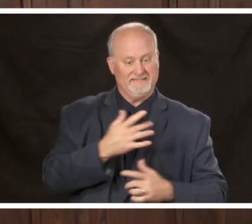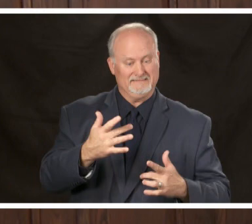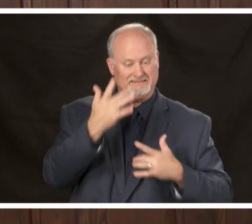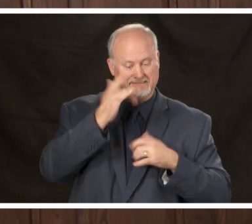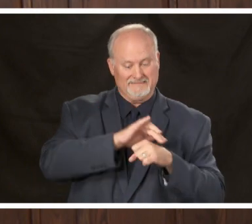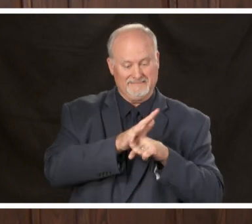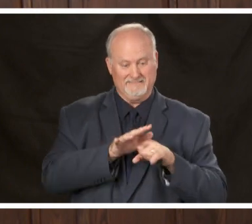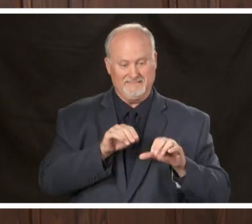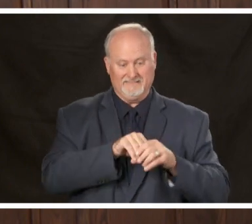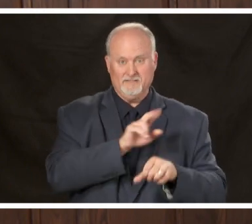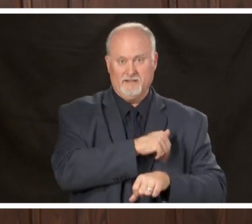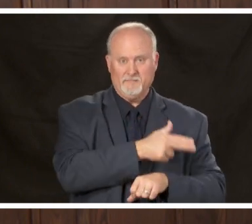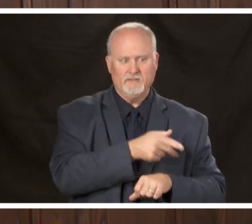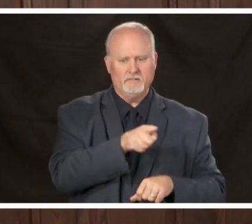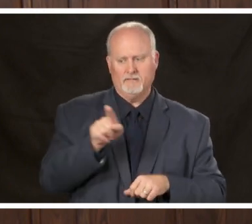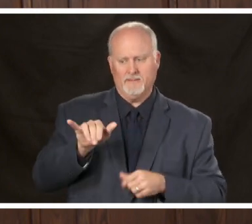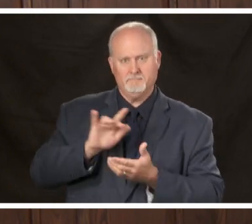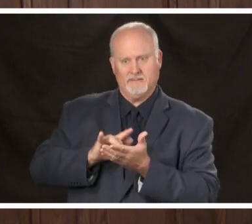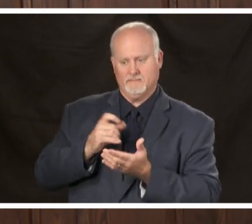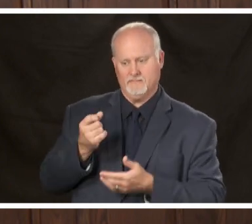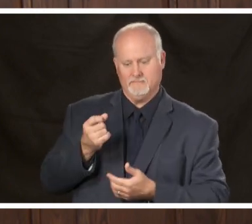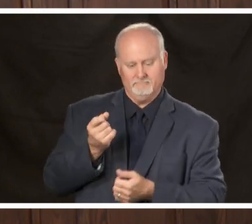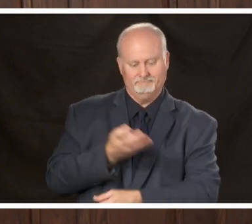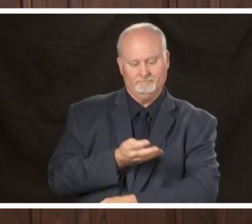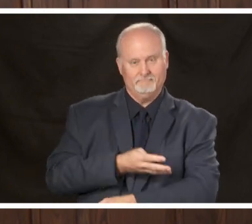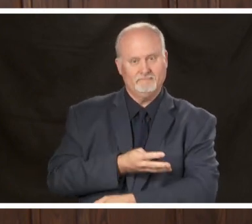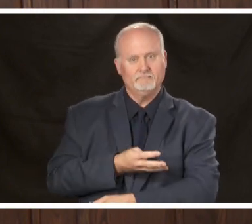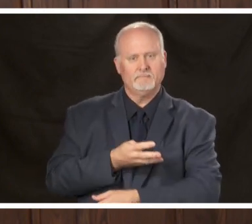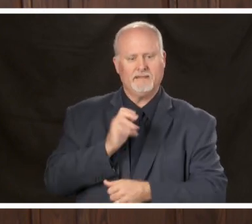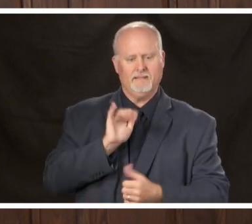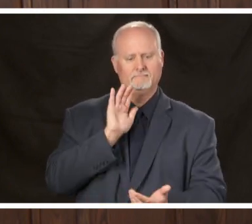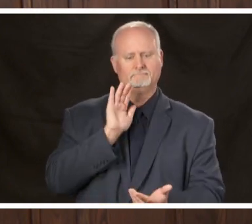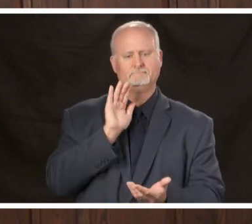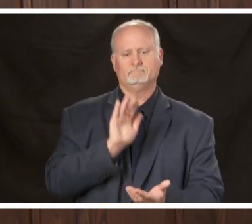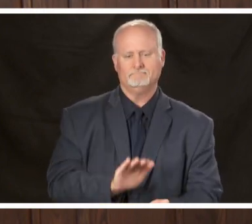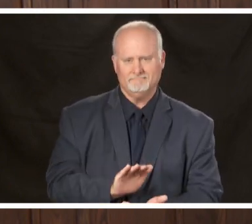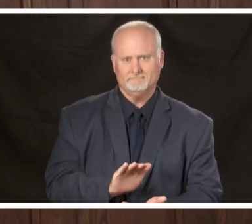the hospital by several days patients who receive it have less adverse events